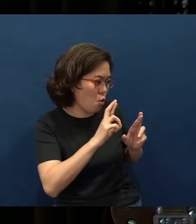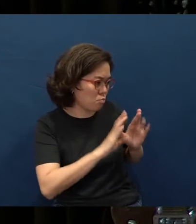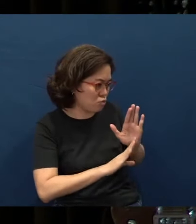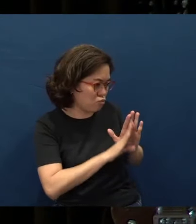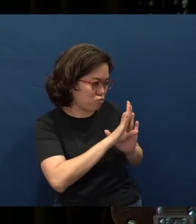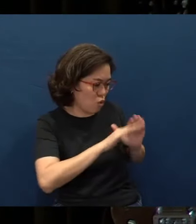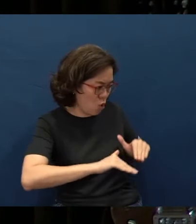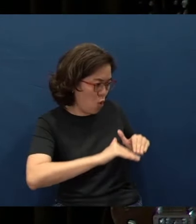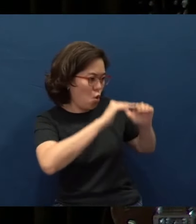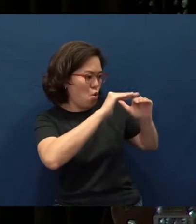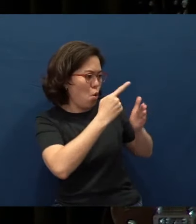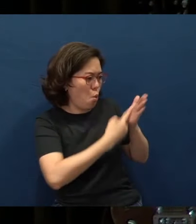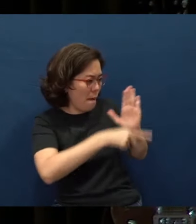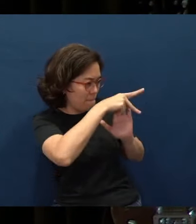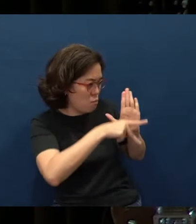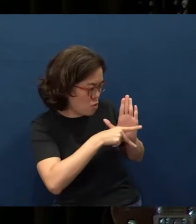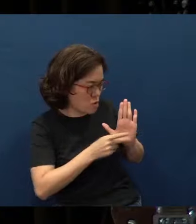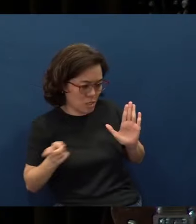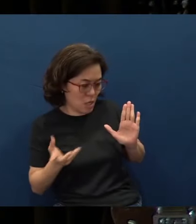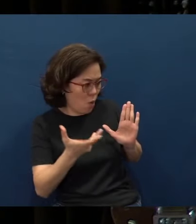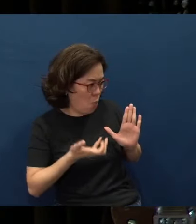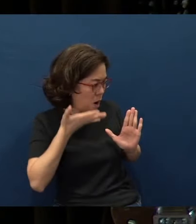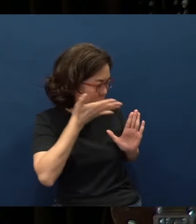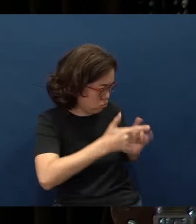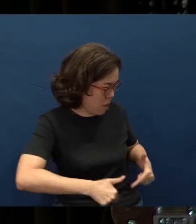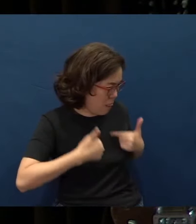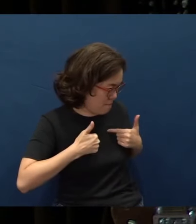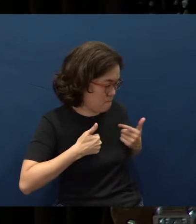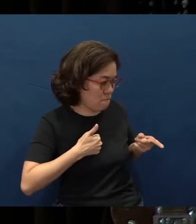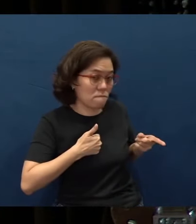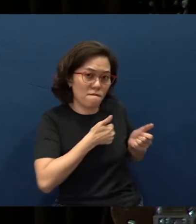and what kind of principles he wanted them to live by.